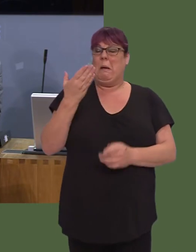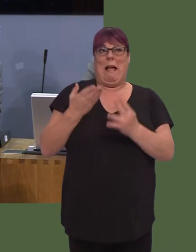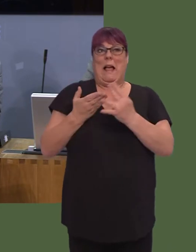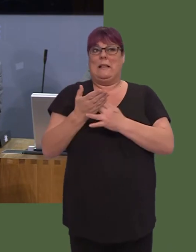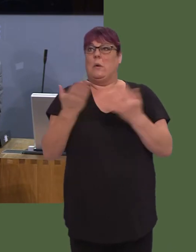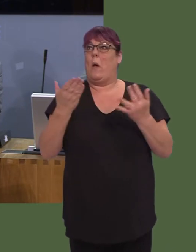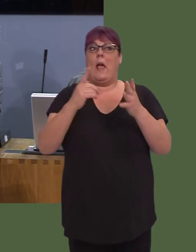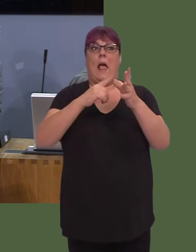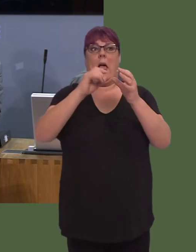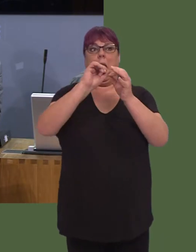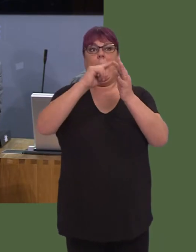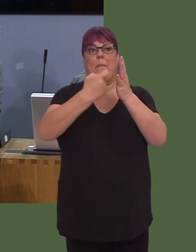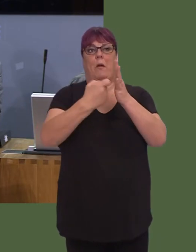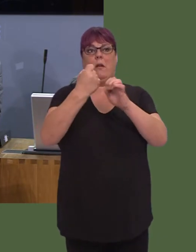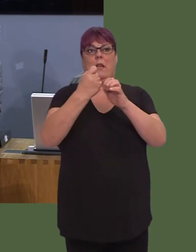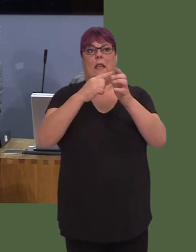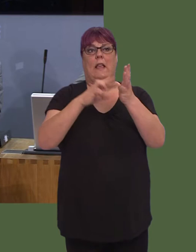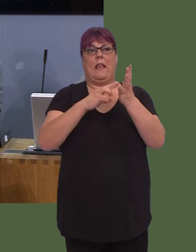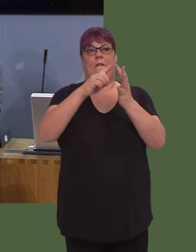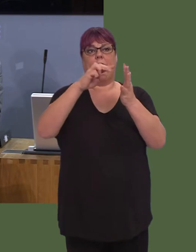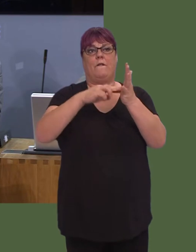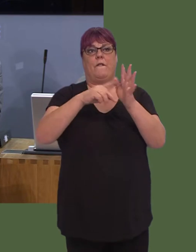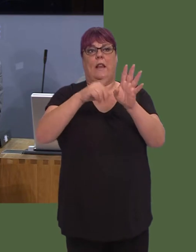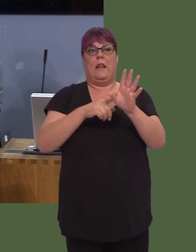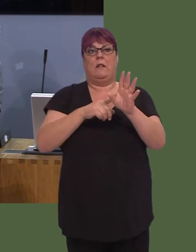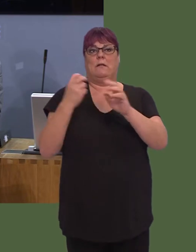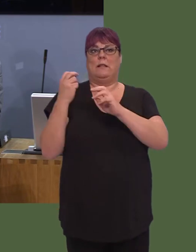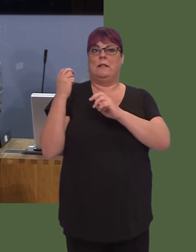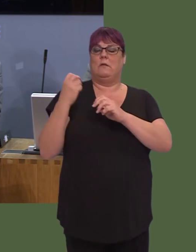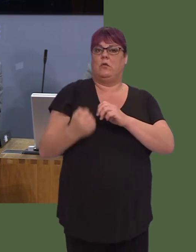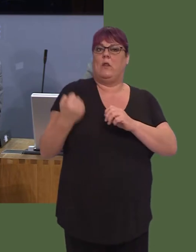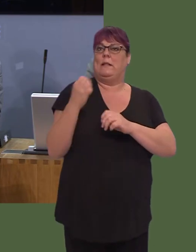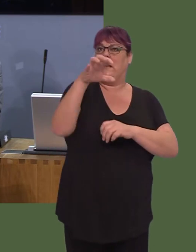You mentioned the rail network and the importance of that and the new franchise.